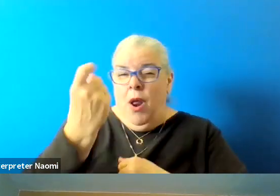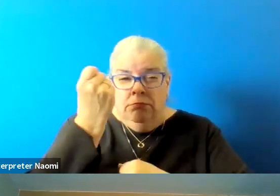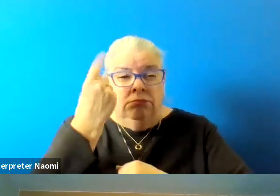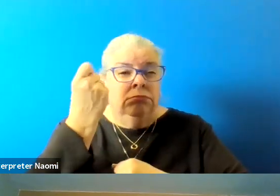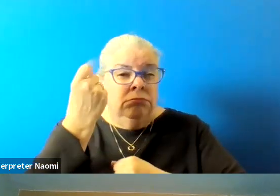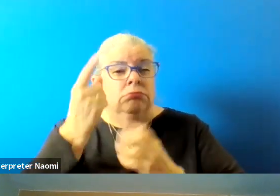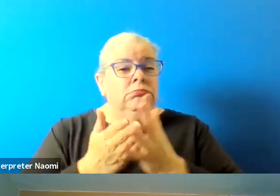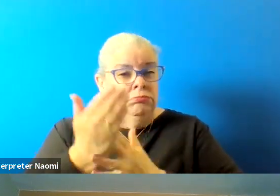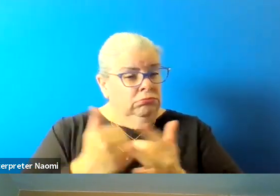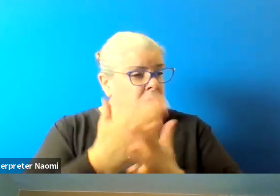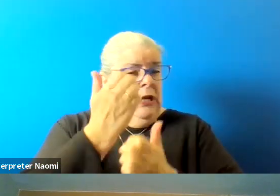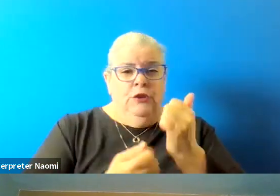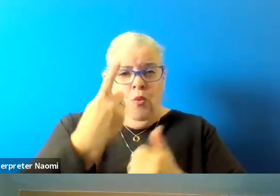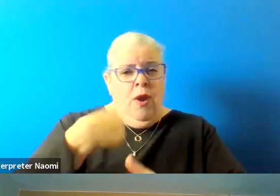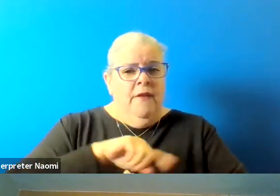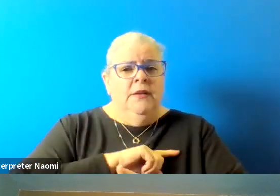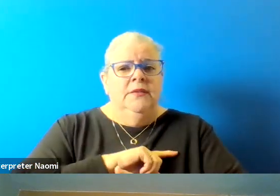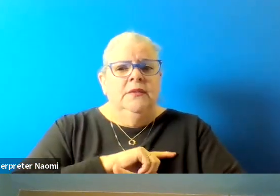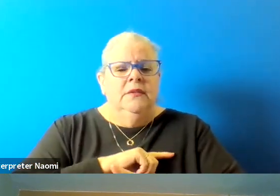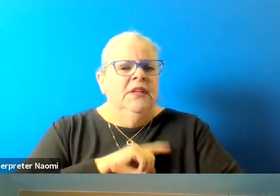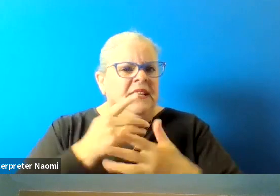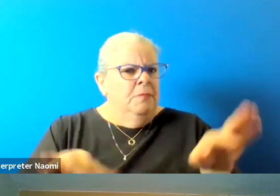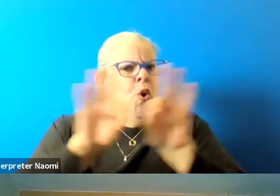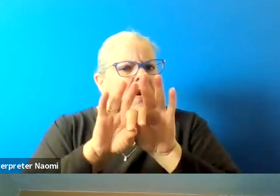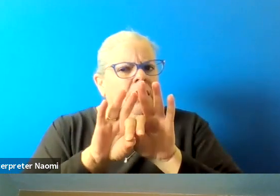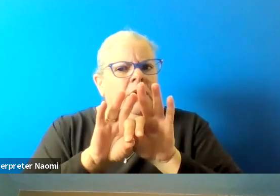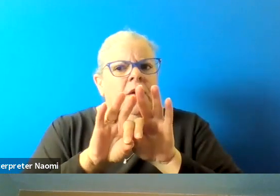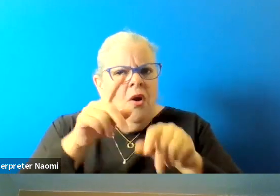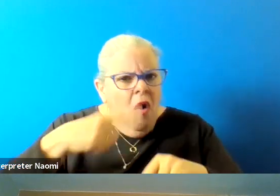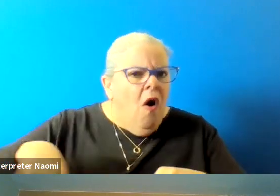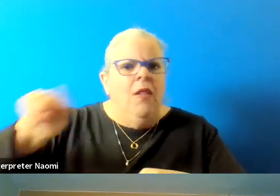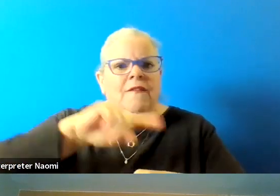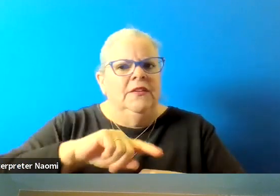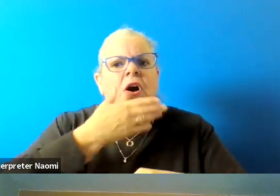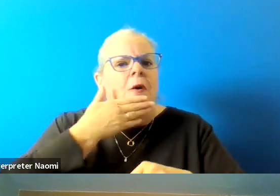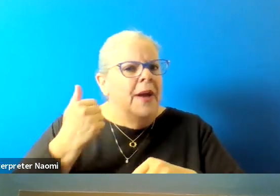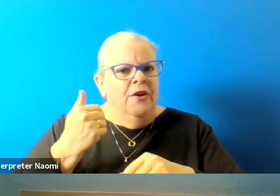that each of us is important. And all of us are better than any one of us.